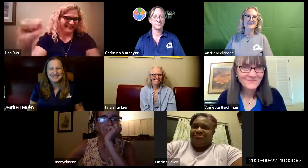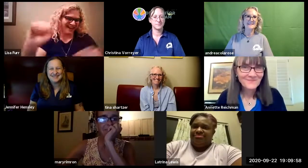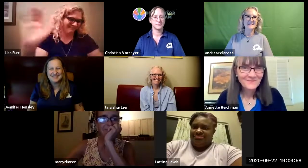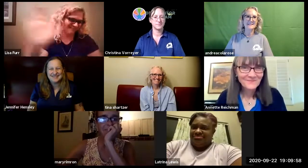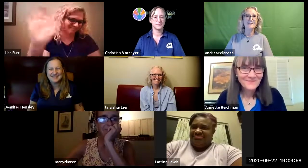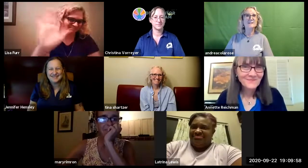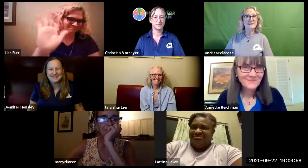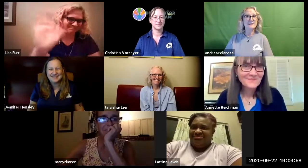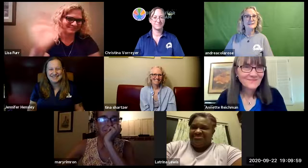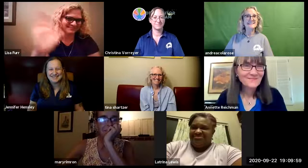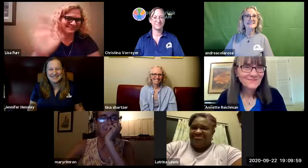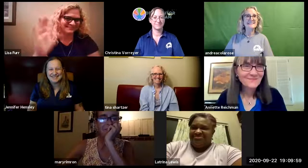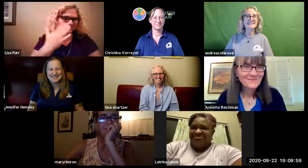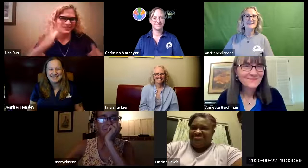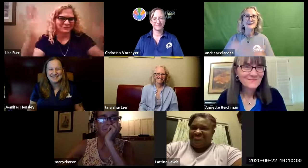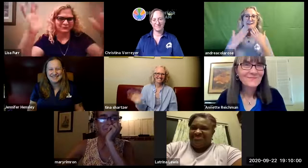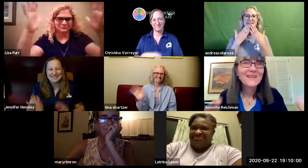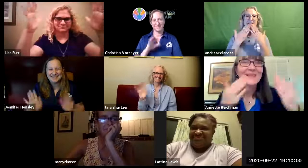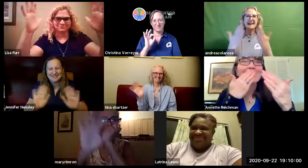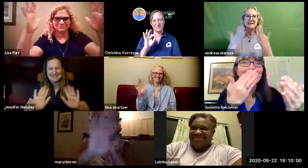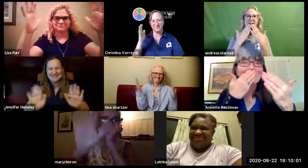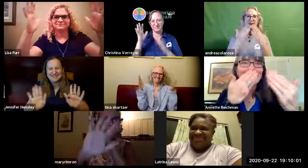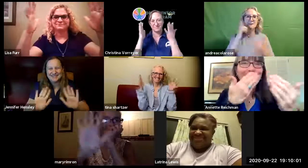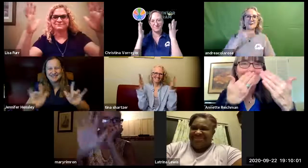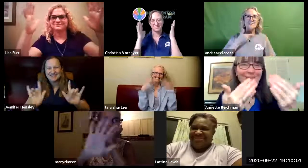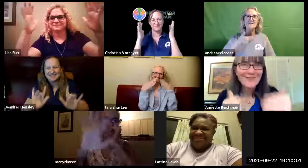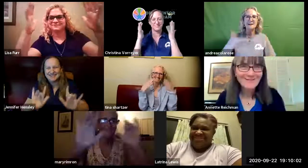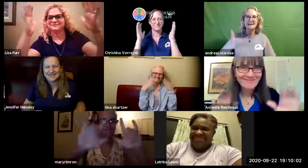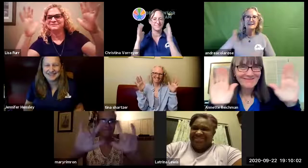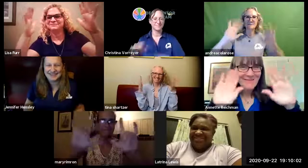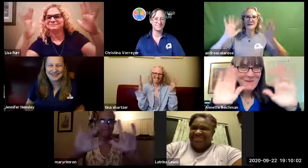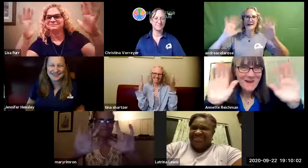a great evening everyone and stay safe thanks